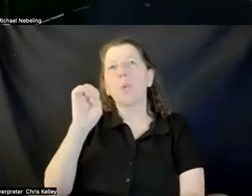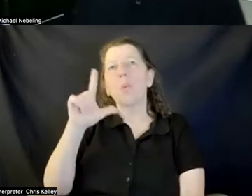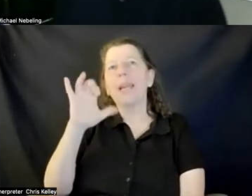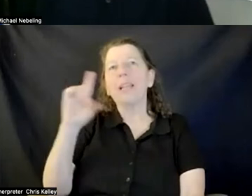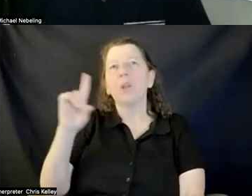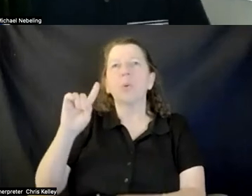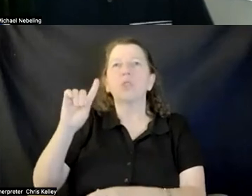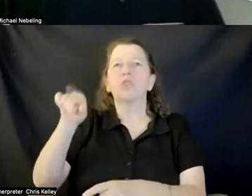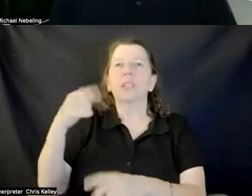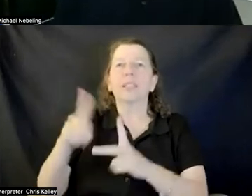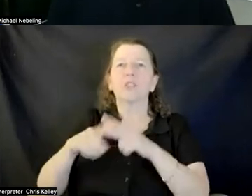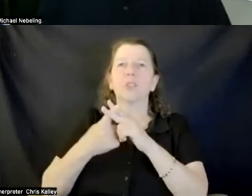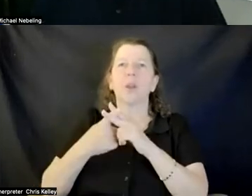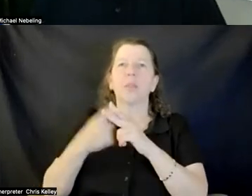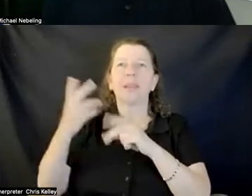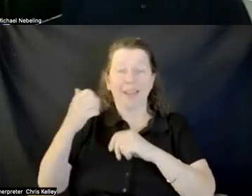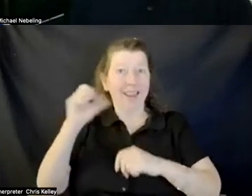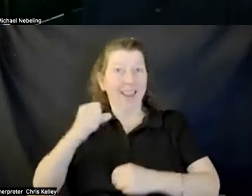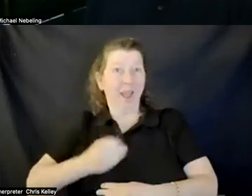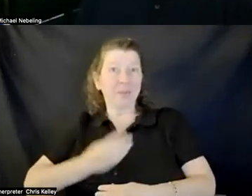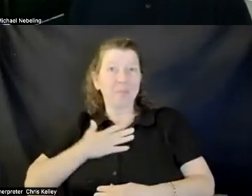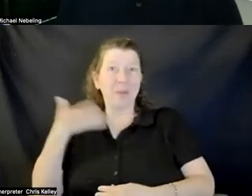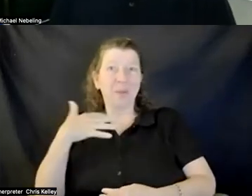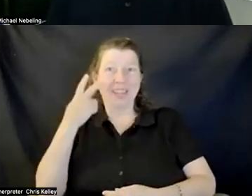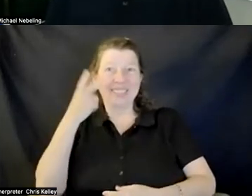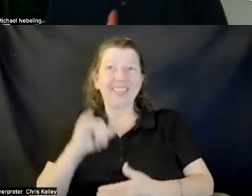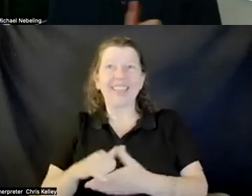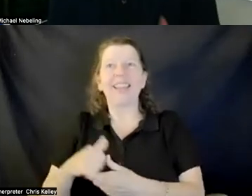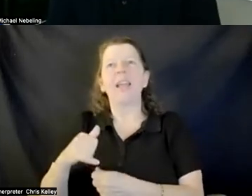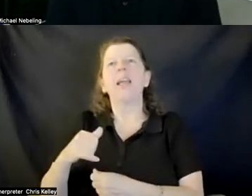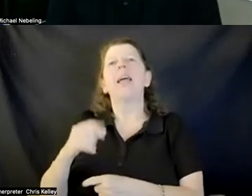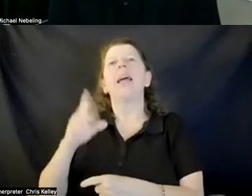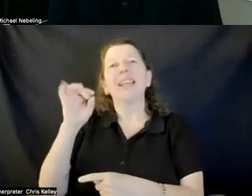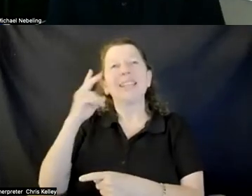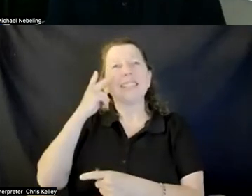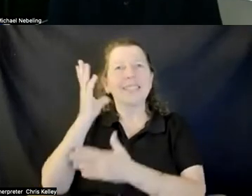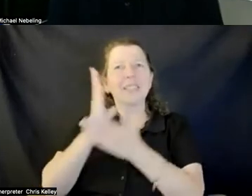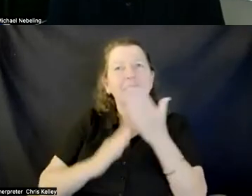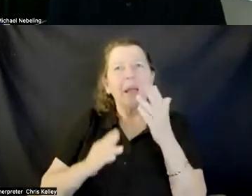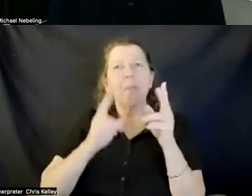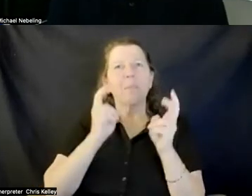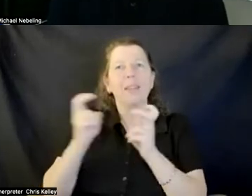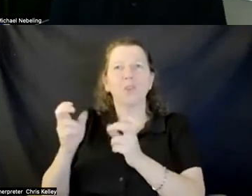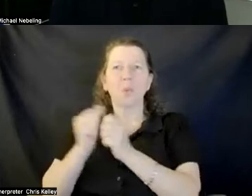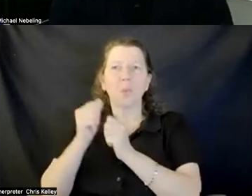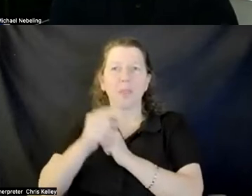um yeah i got inspired and i saw some issues with the the videos are over um they're overlapping